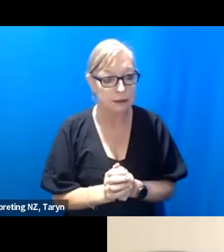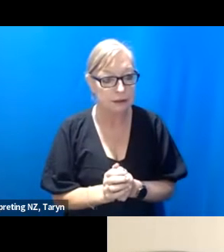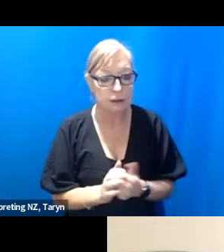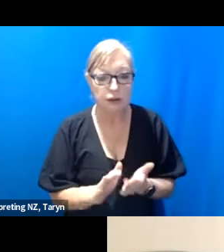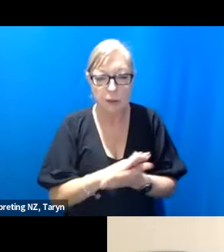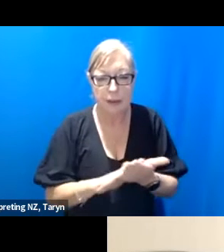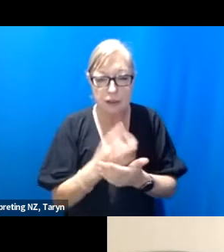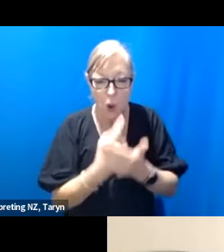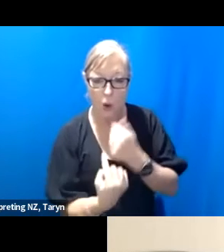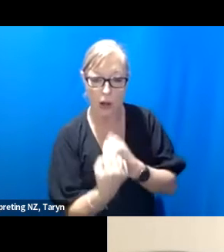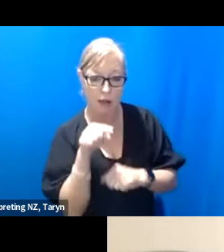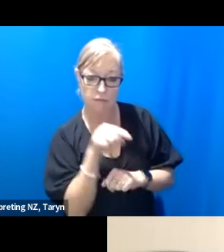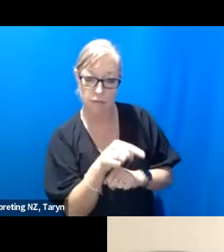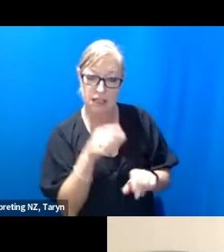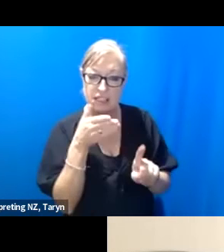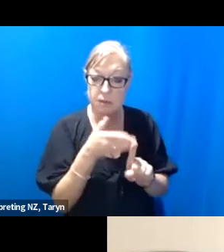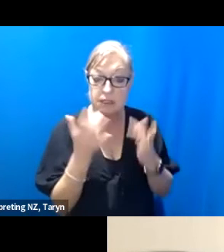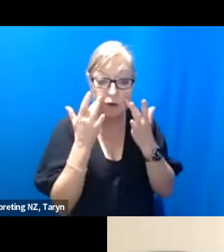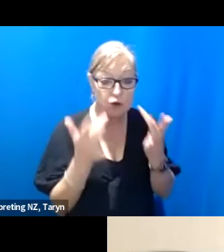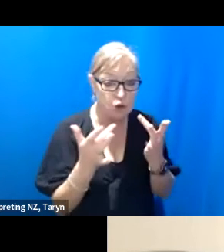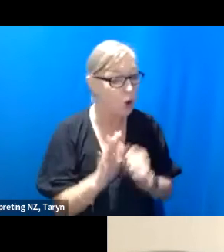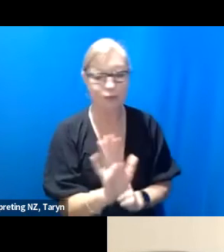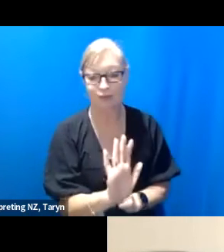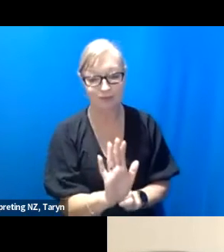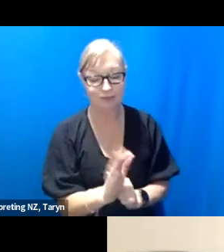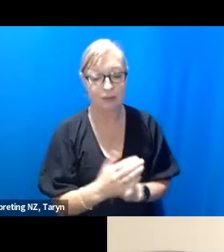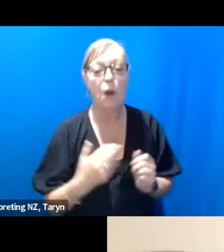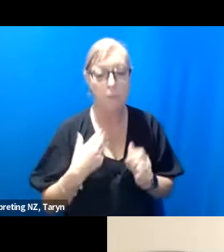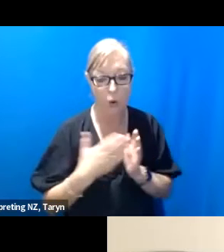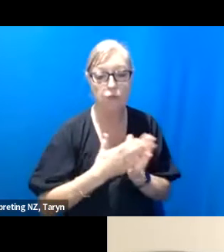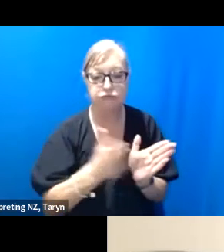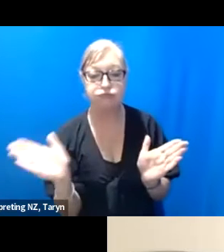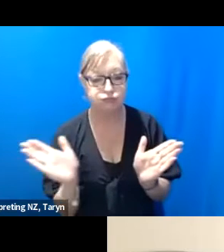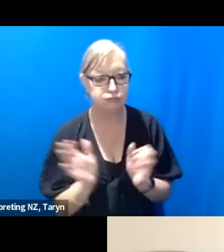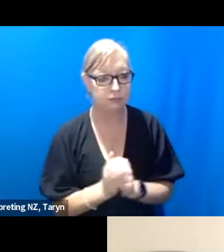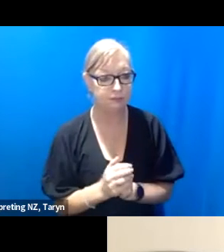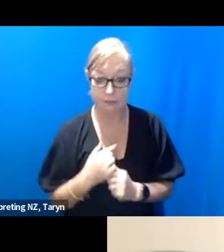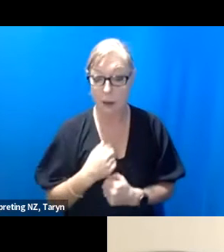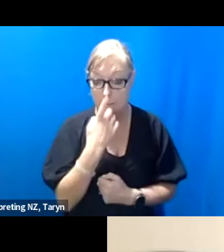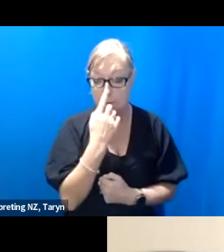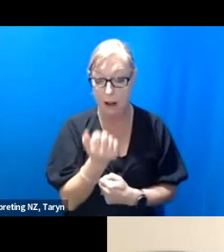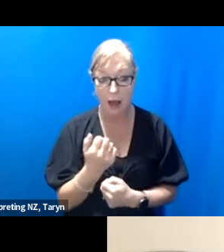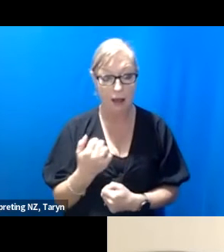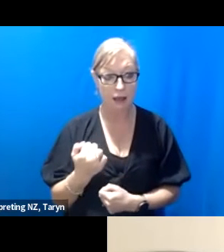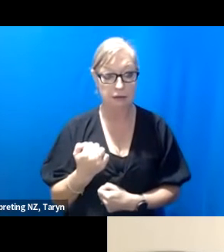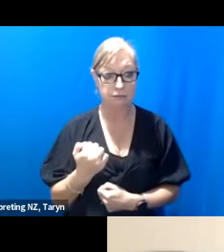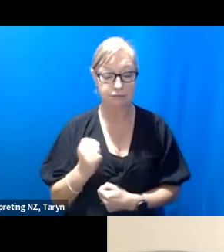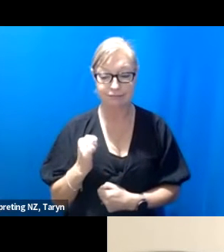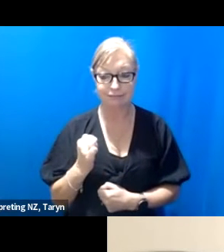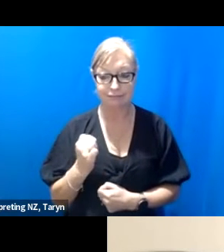making. I'm kind of fortunate that, like, so part of our relationship is about taking time in my